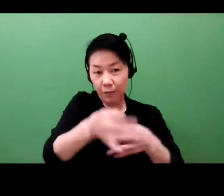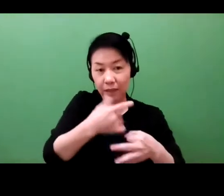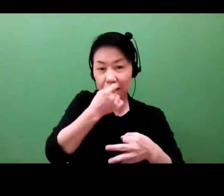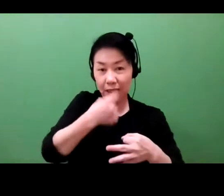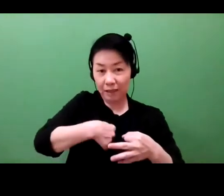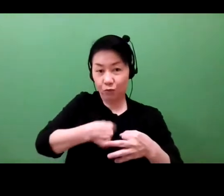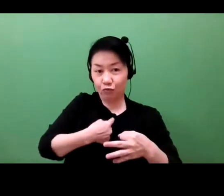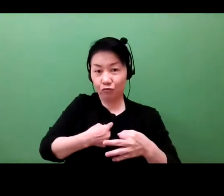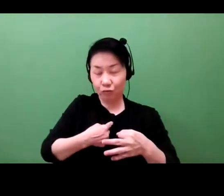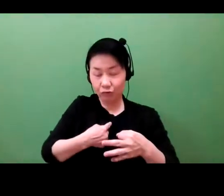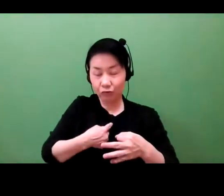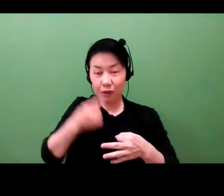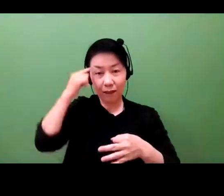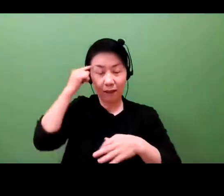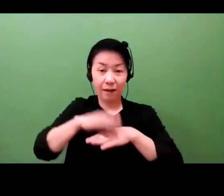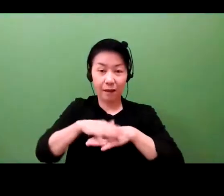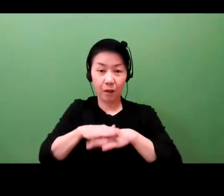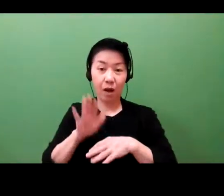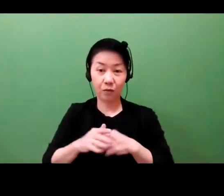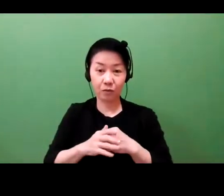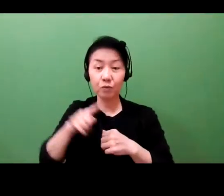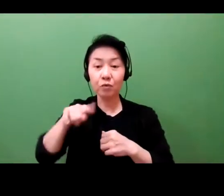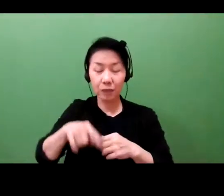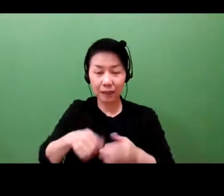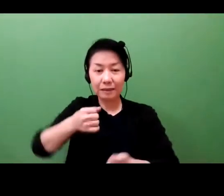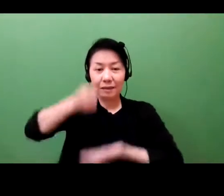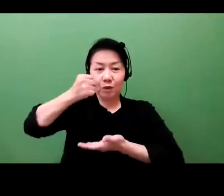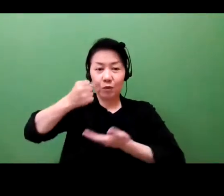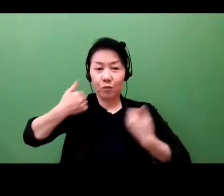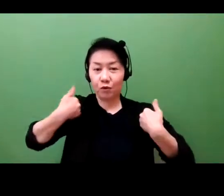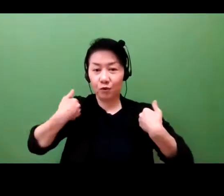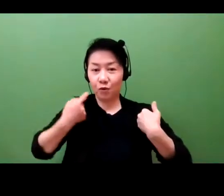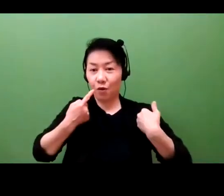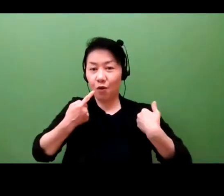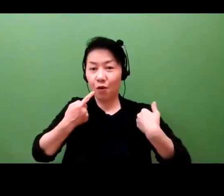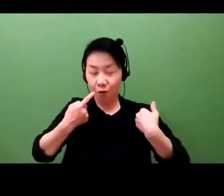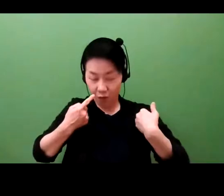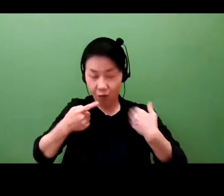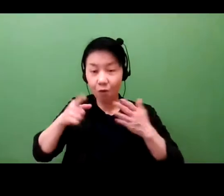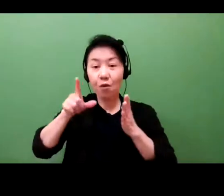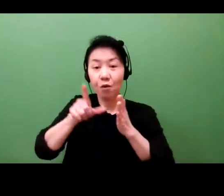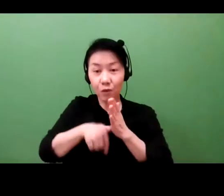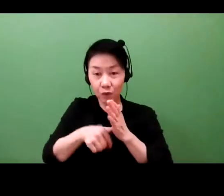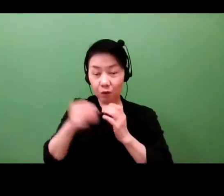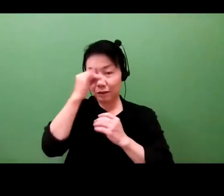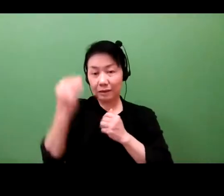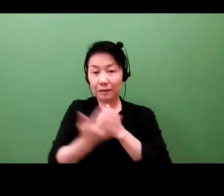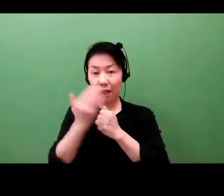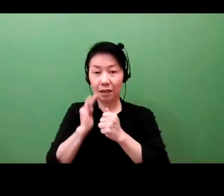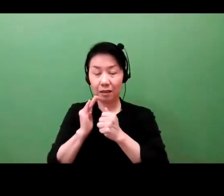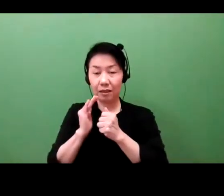and then the intellectual property is even more important. But it's important in both pathways.